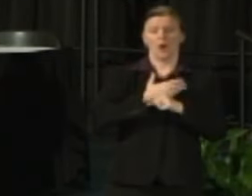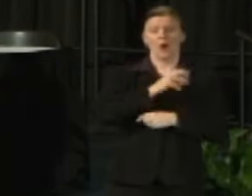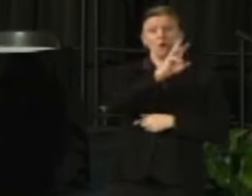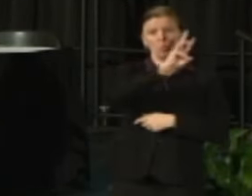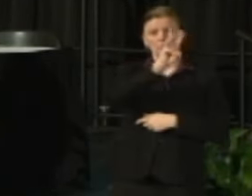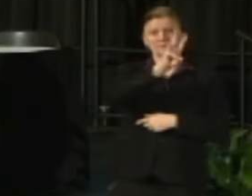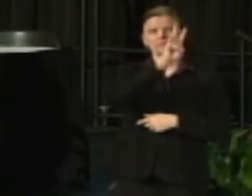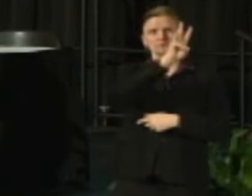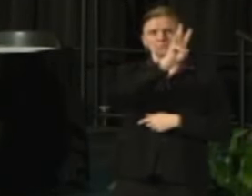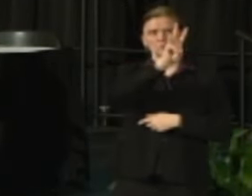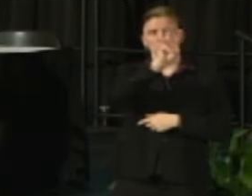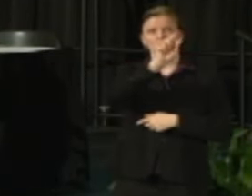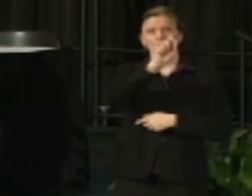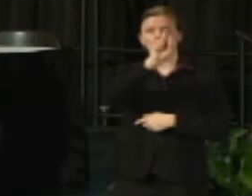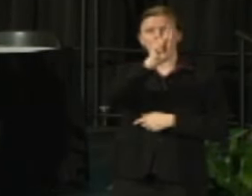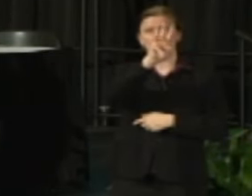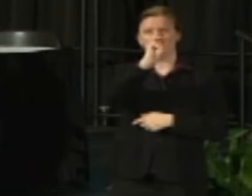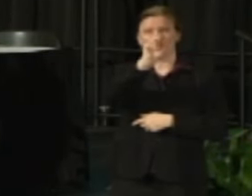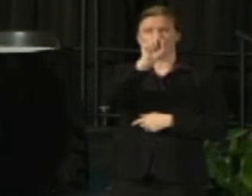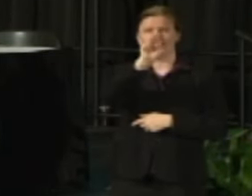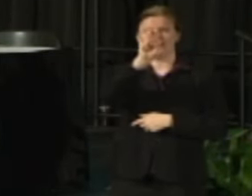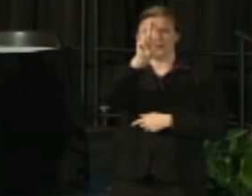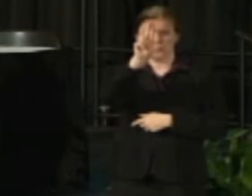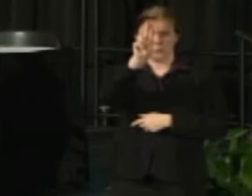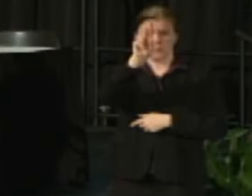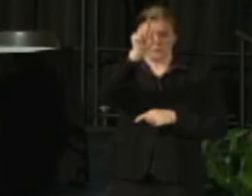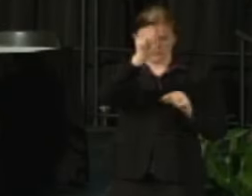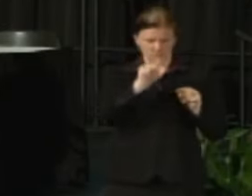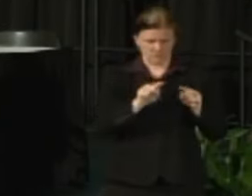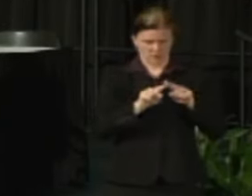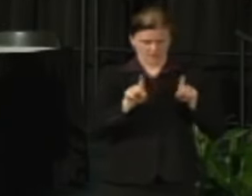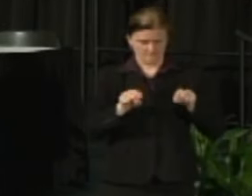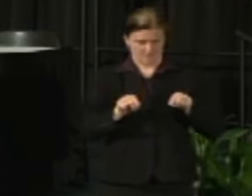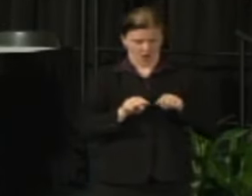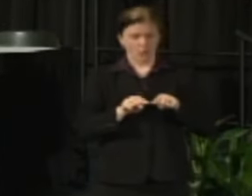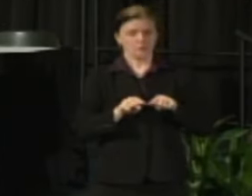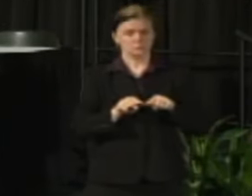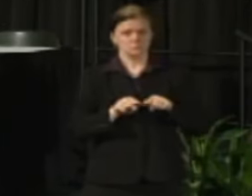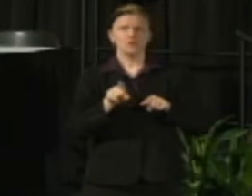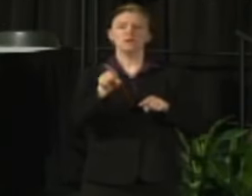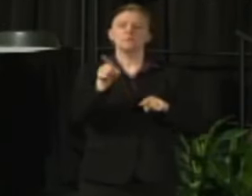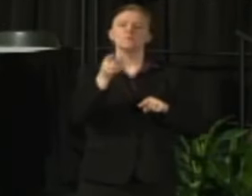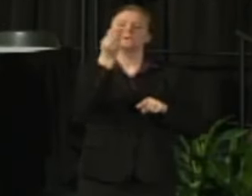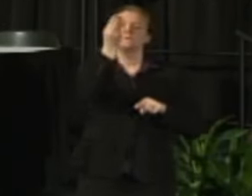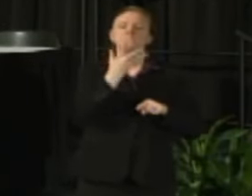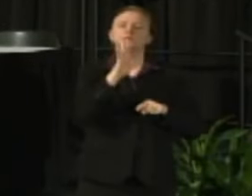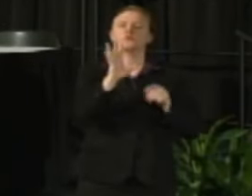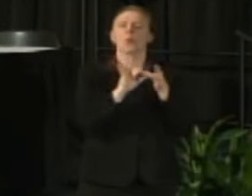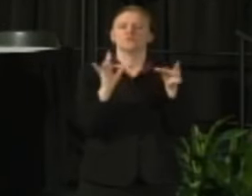We actually have a box that allows you to tell your story to us and that will be another tool